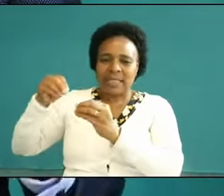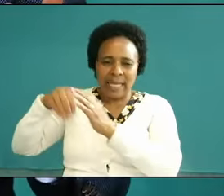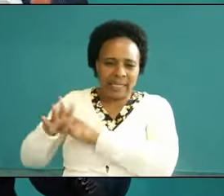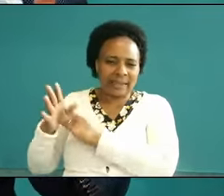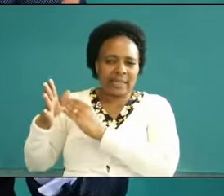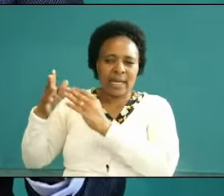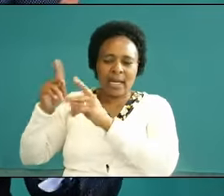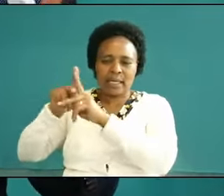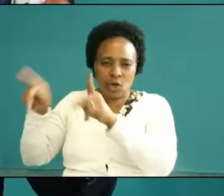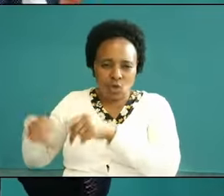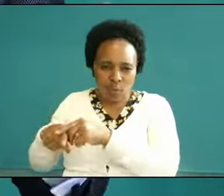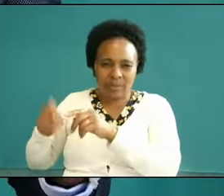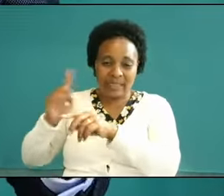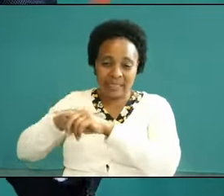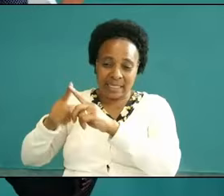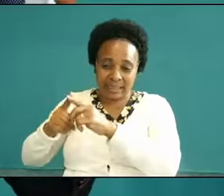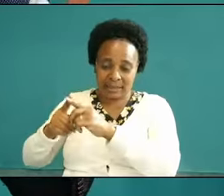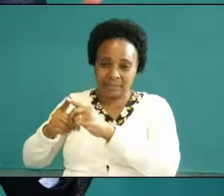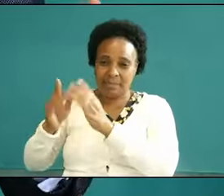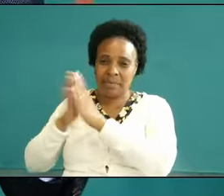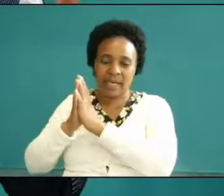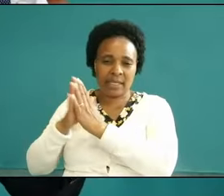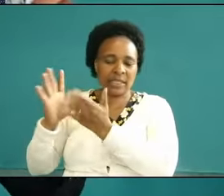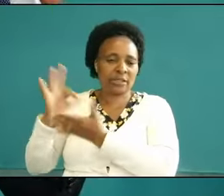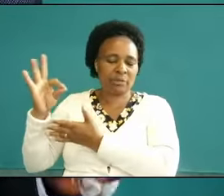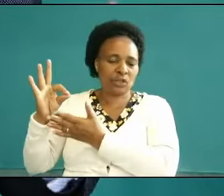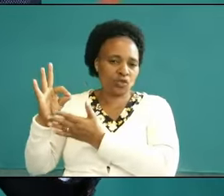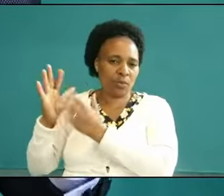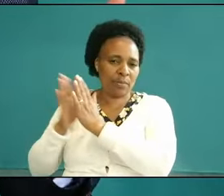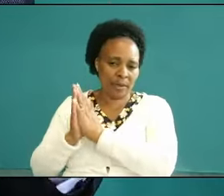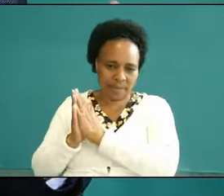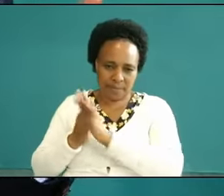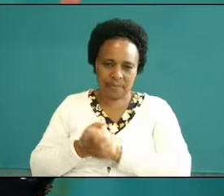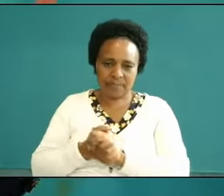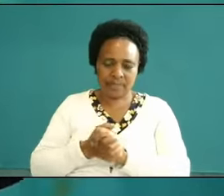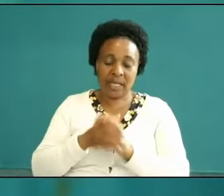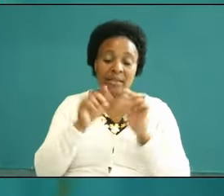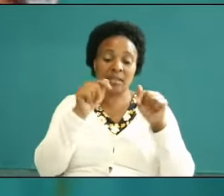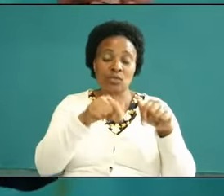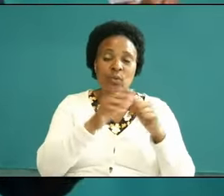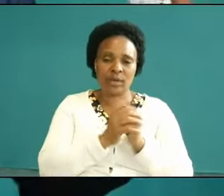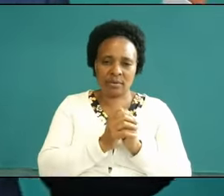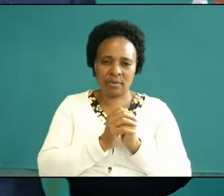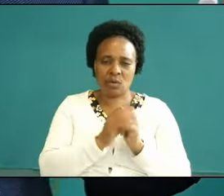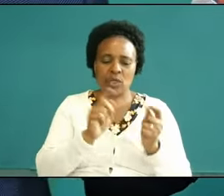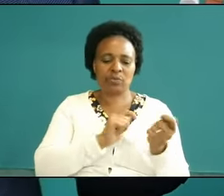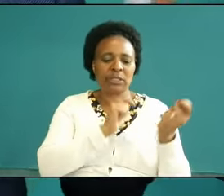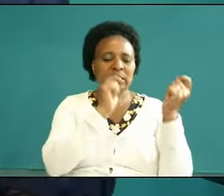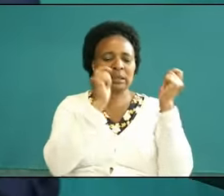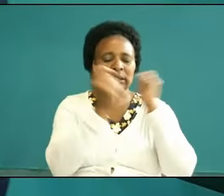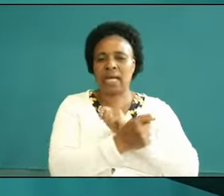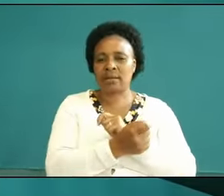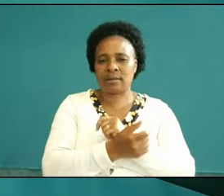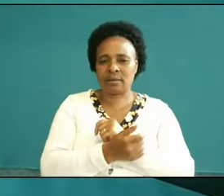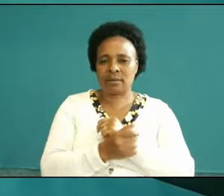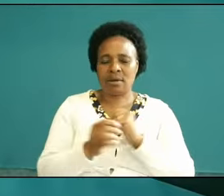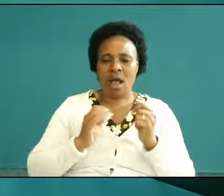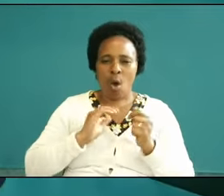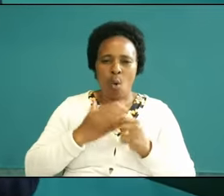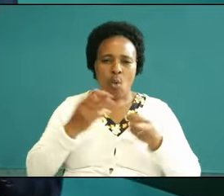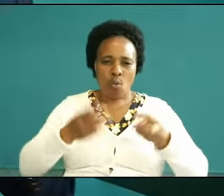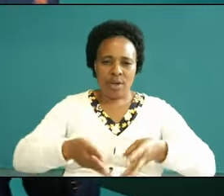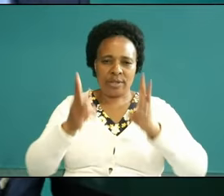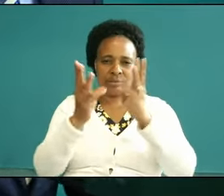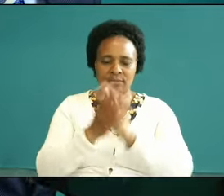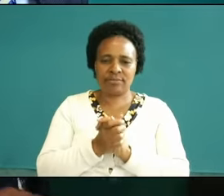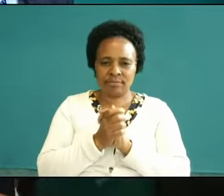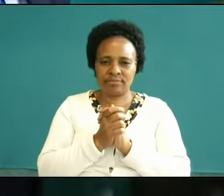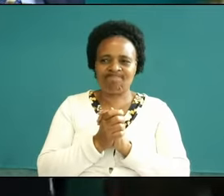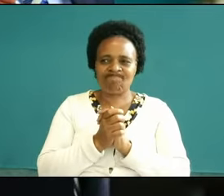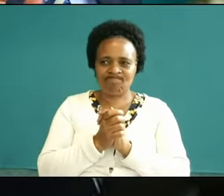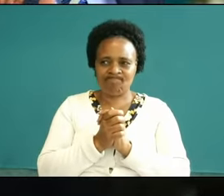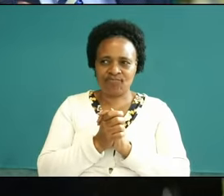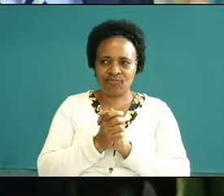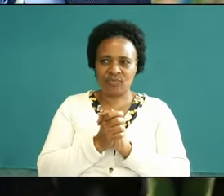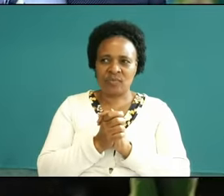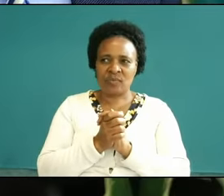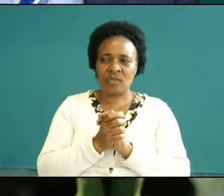and begin operating from there this you turn the ti but so long as you operating using the caral